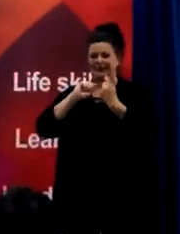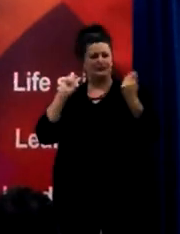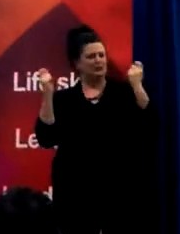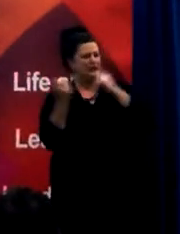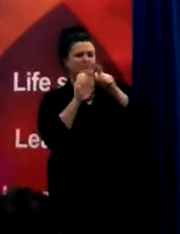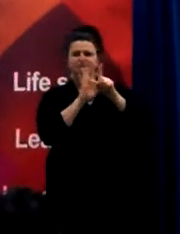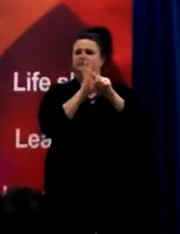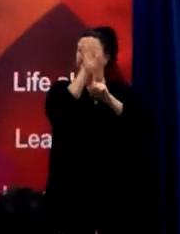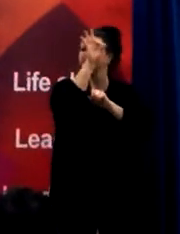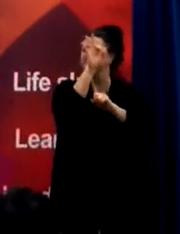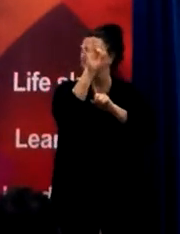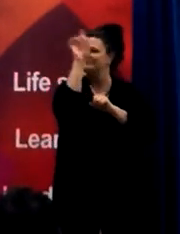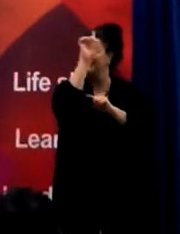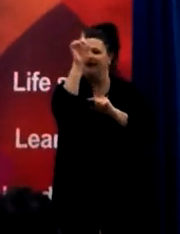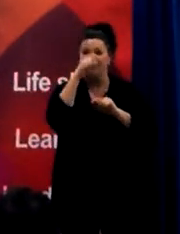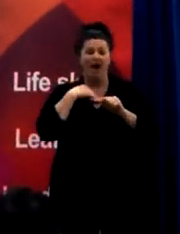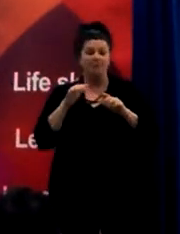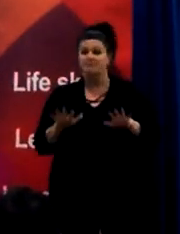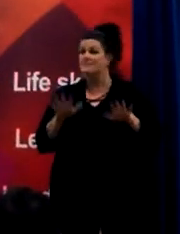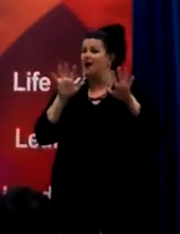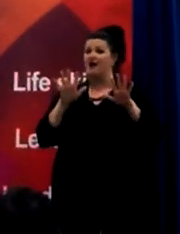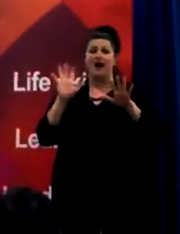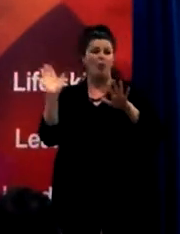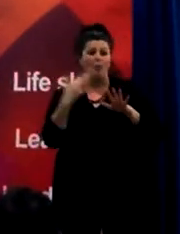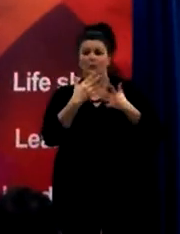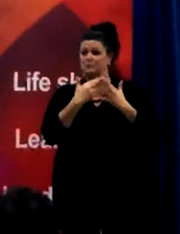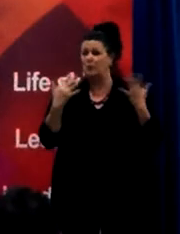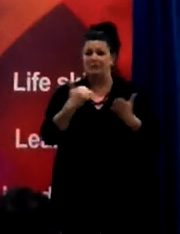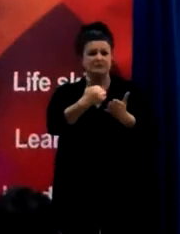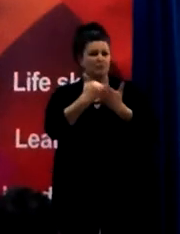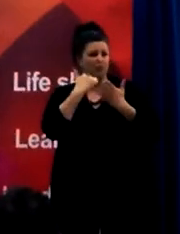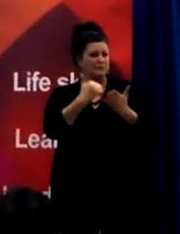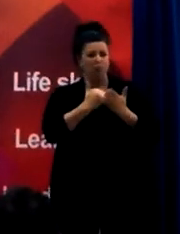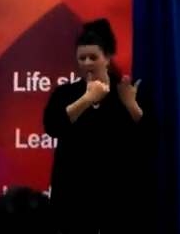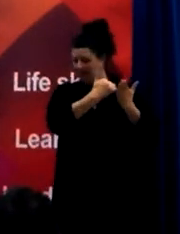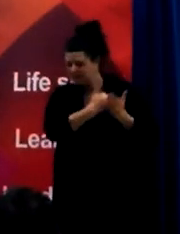I’ve been blown away by the support and the encouragement that has been offered to Hannah.